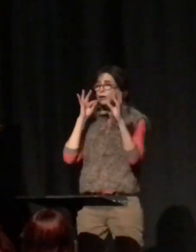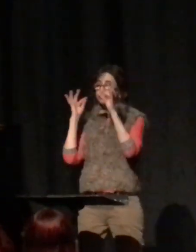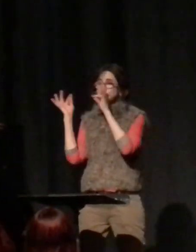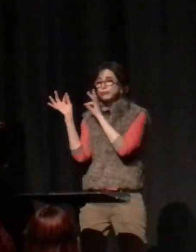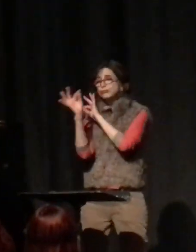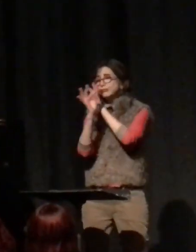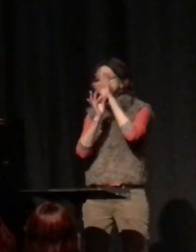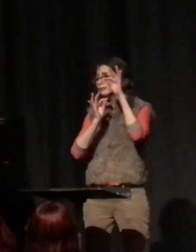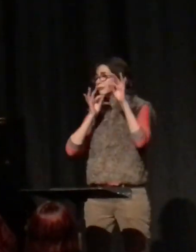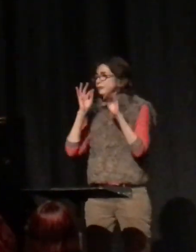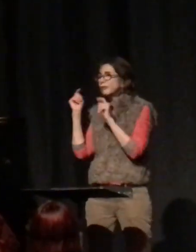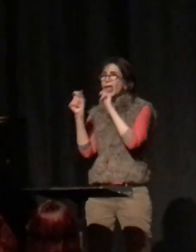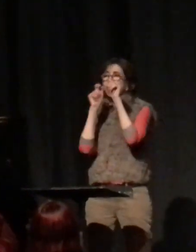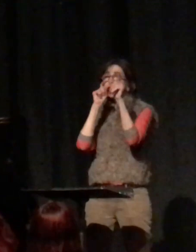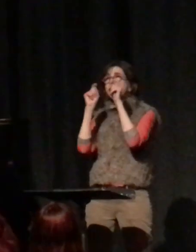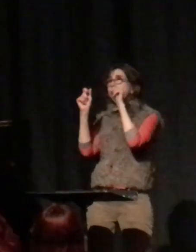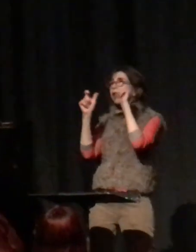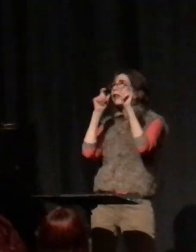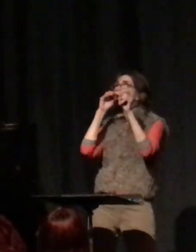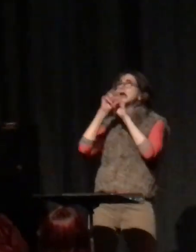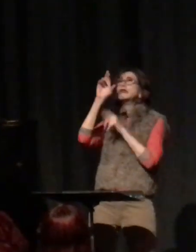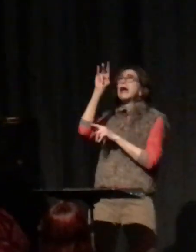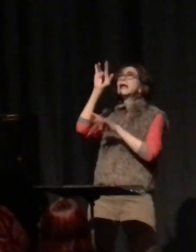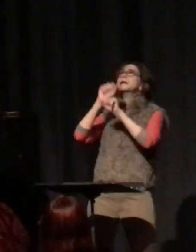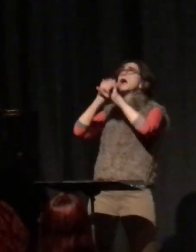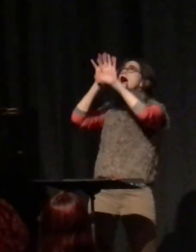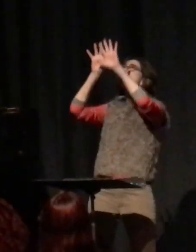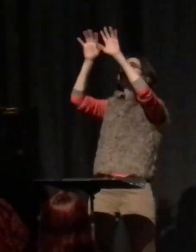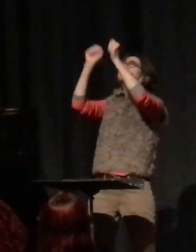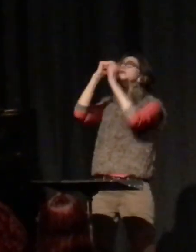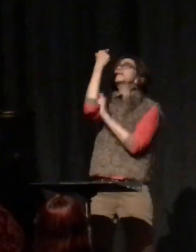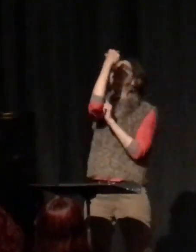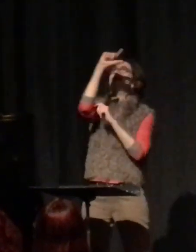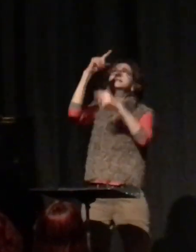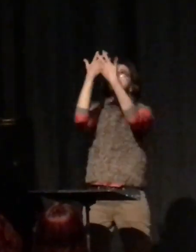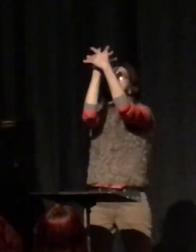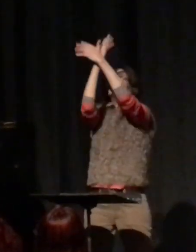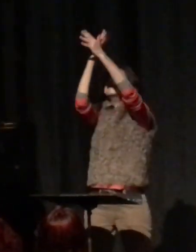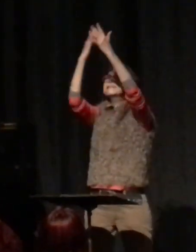Been high in the Rockies under the evergreens